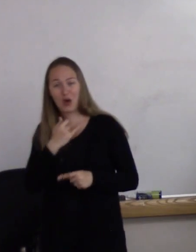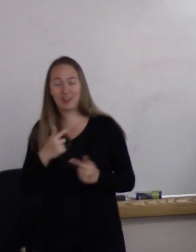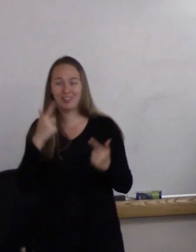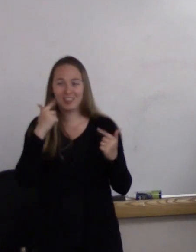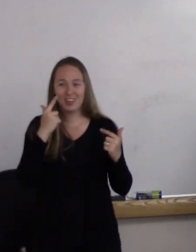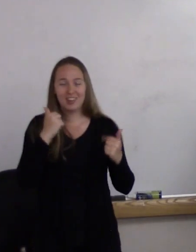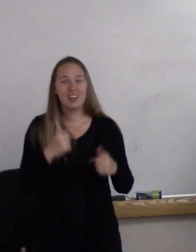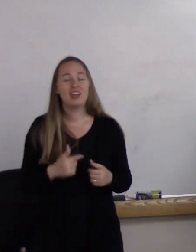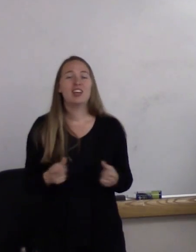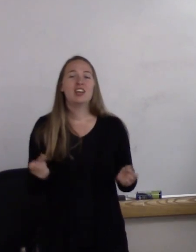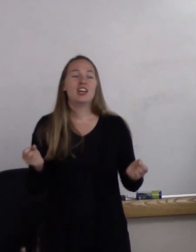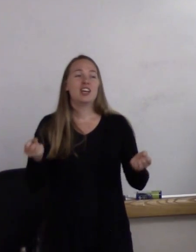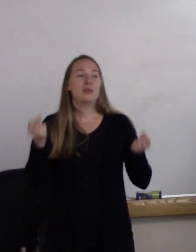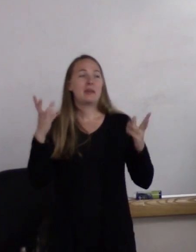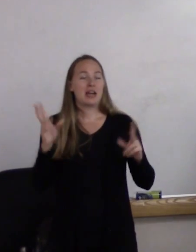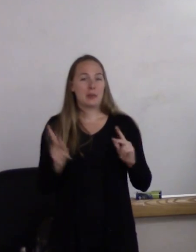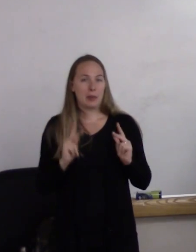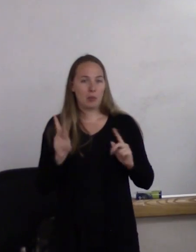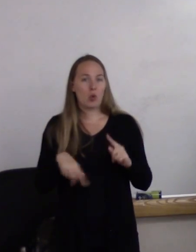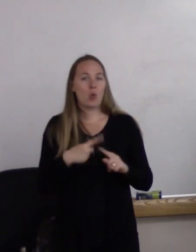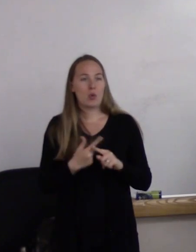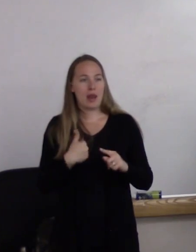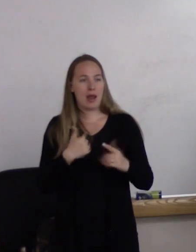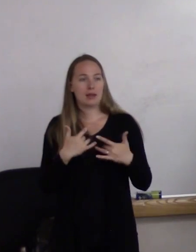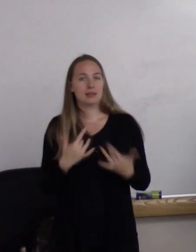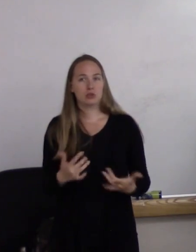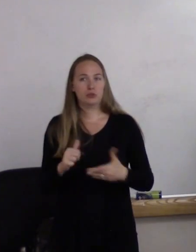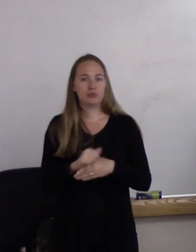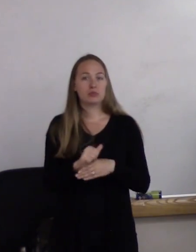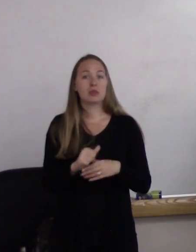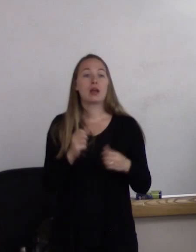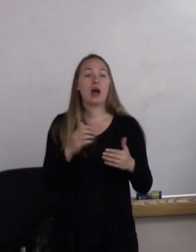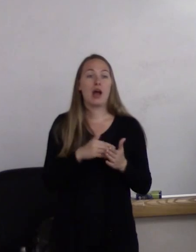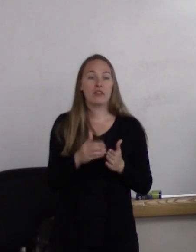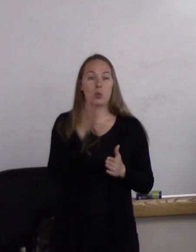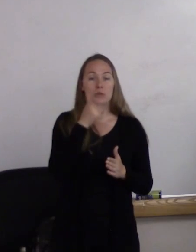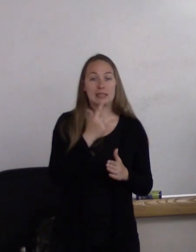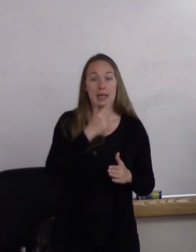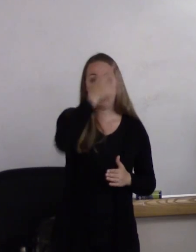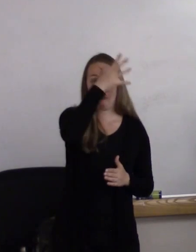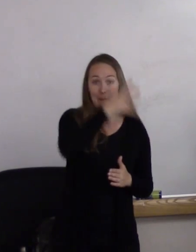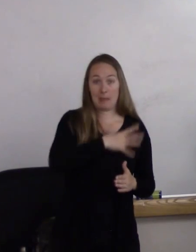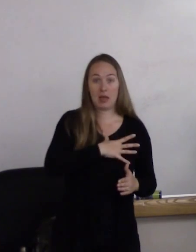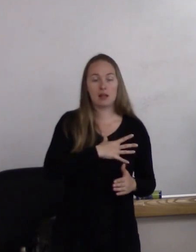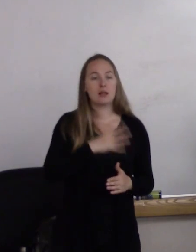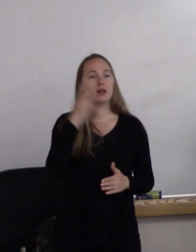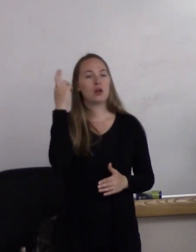So many people when I give this training often say male because they sort of want the heir,